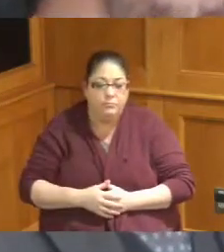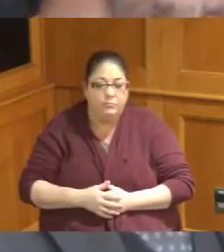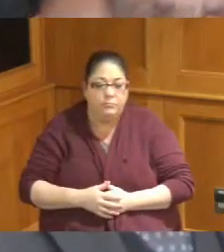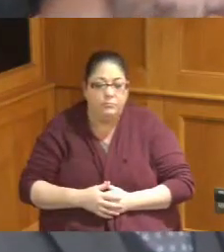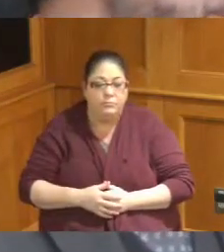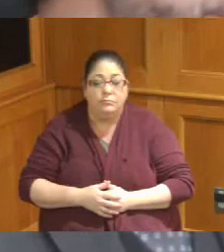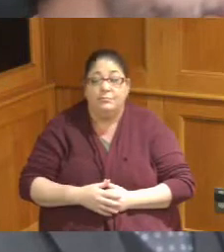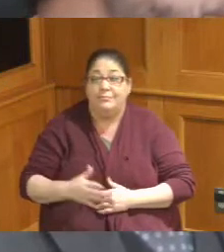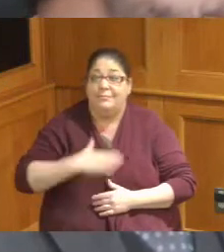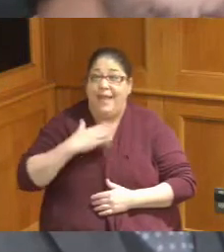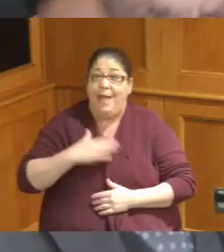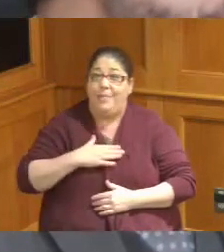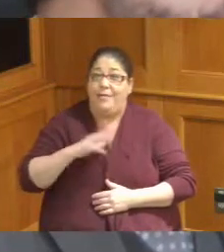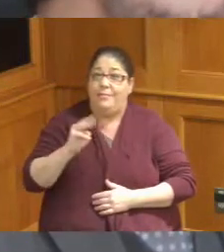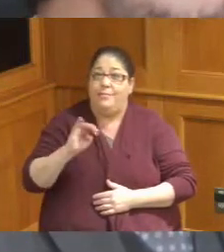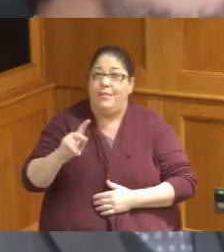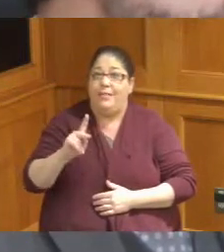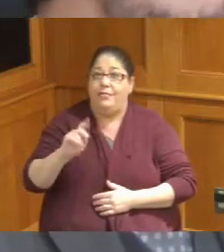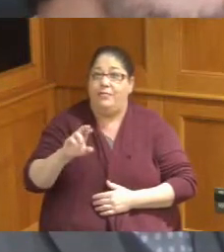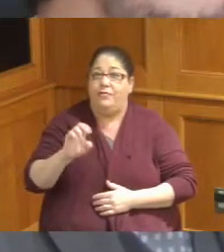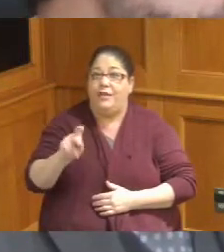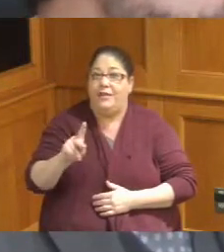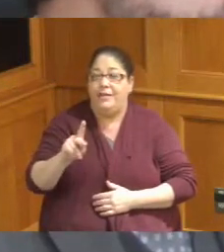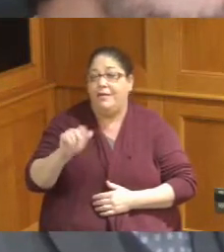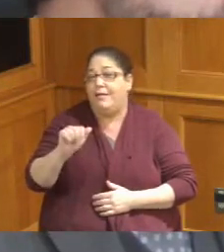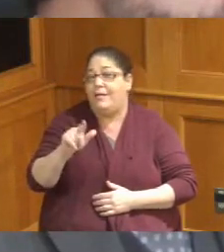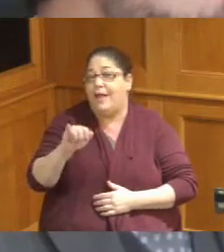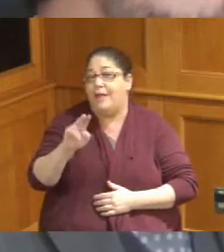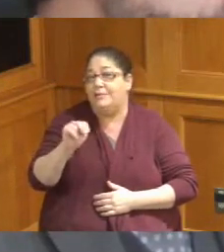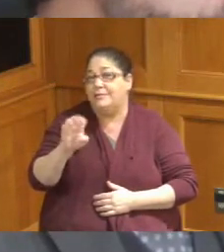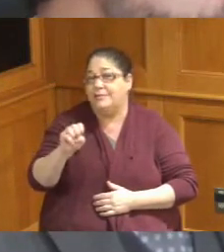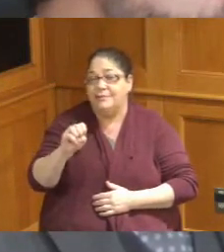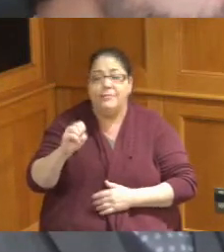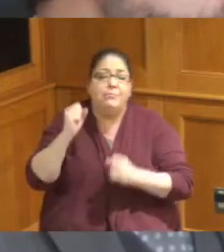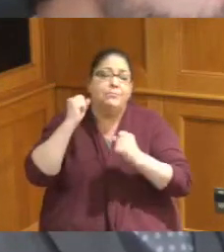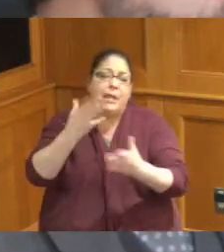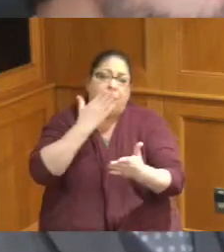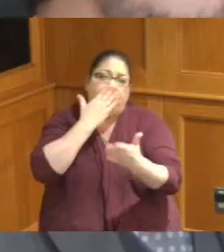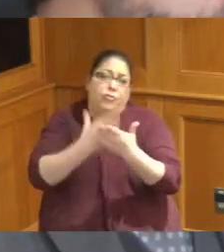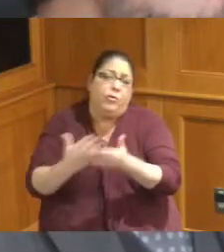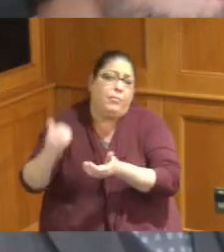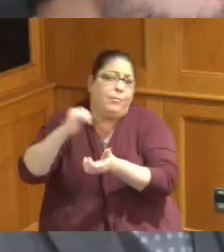that the Mill Creek Alliance was involved here I they're great Partners in many many things and had